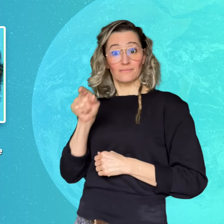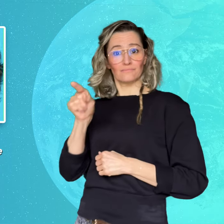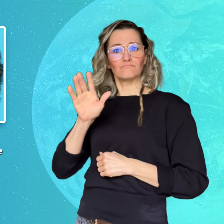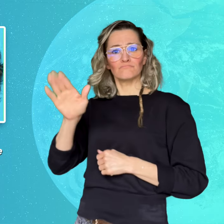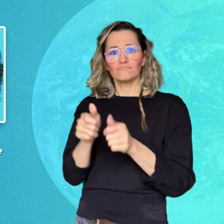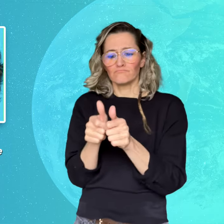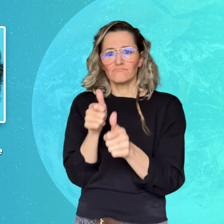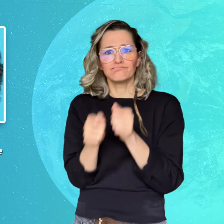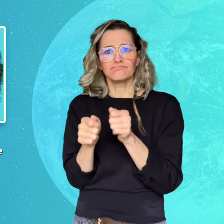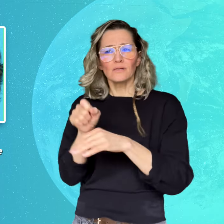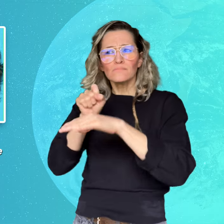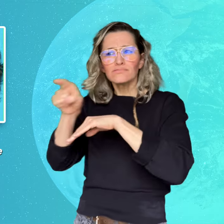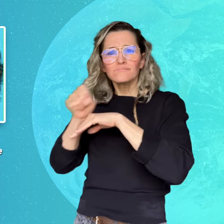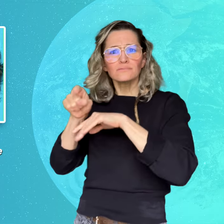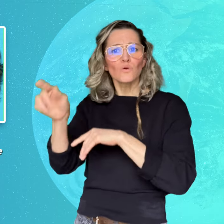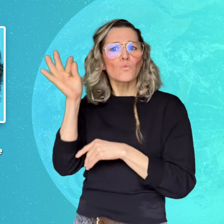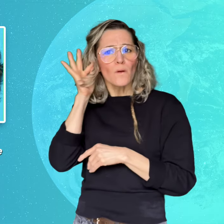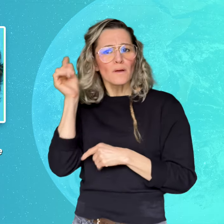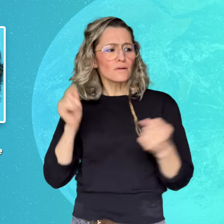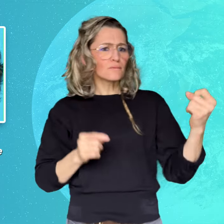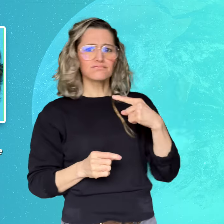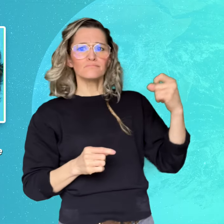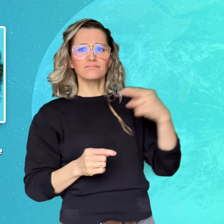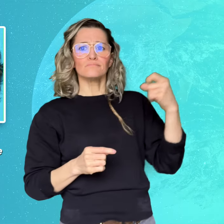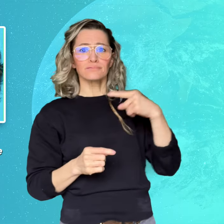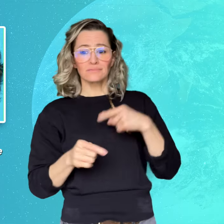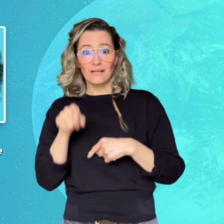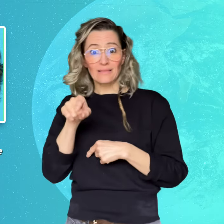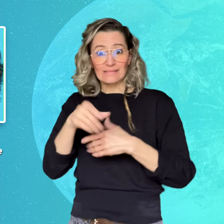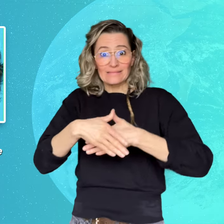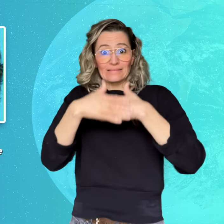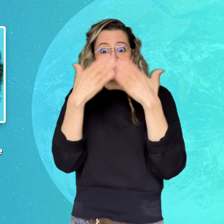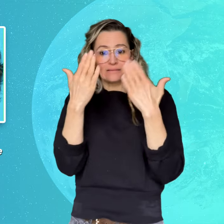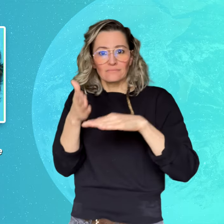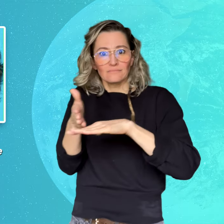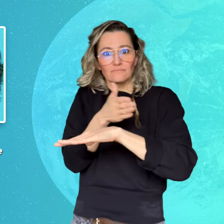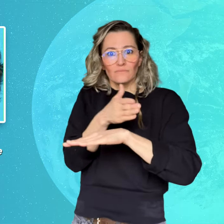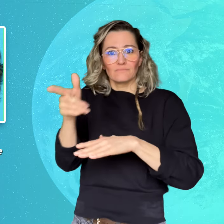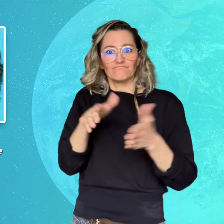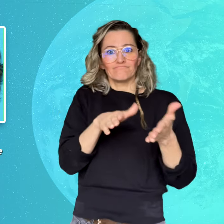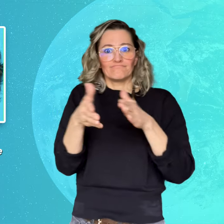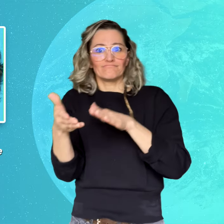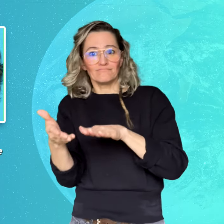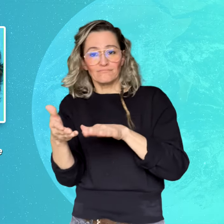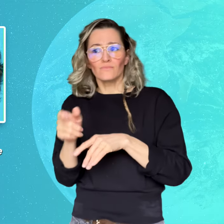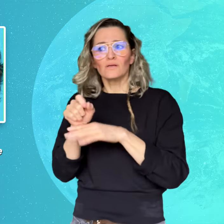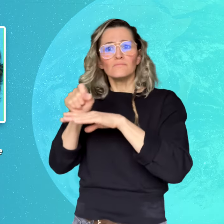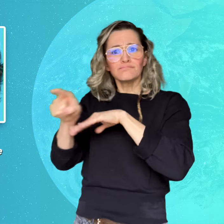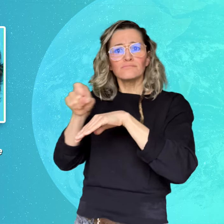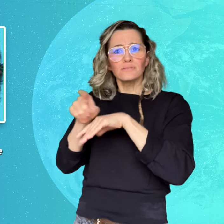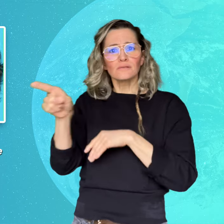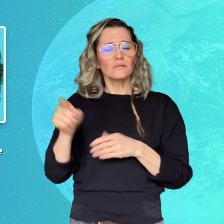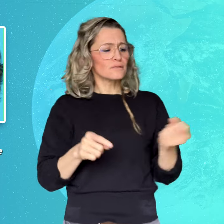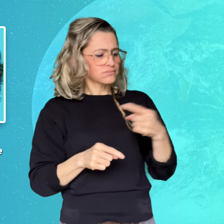that things were not going well between him and Fisher.